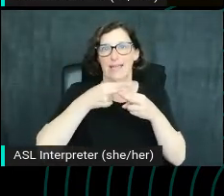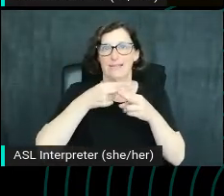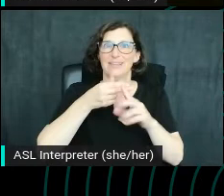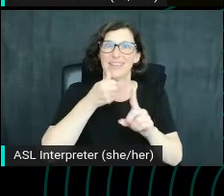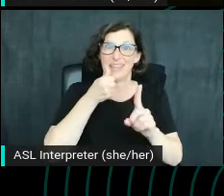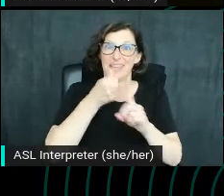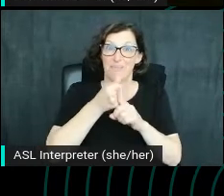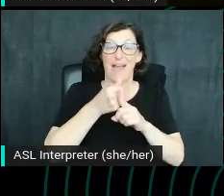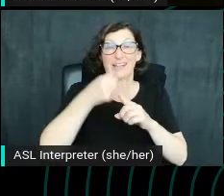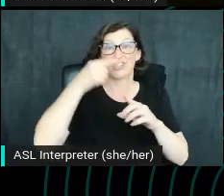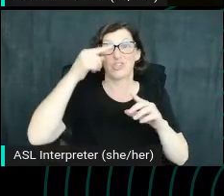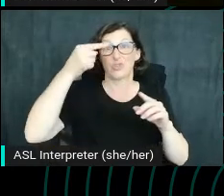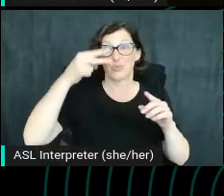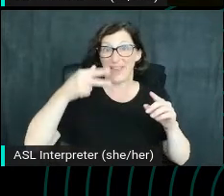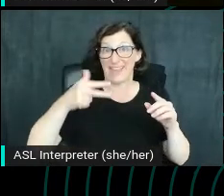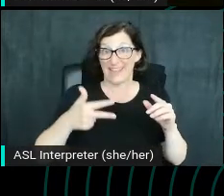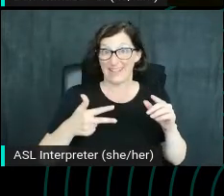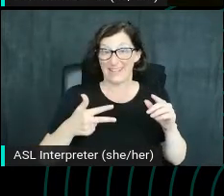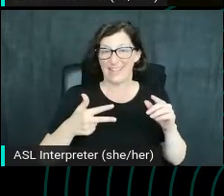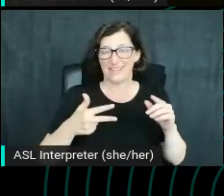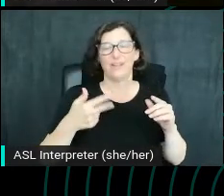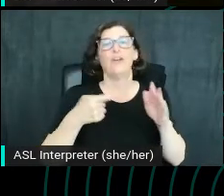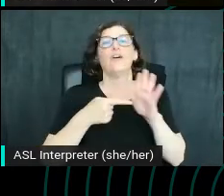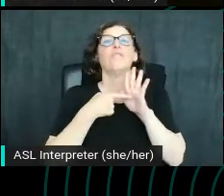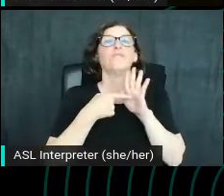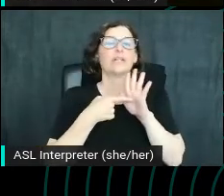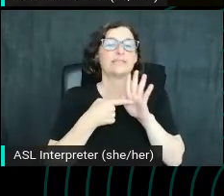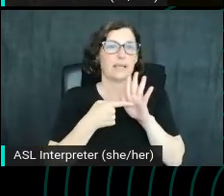Let's look at a few examples around the same subject, which is music school.